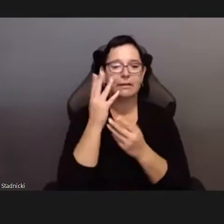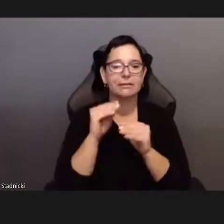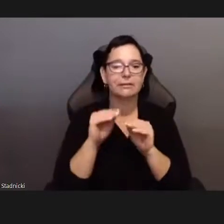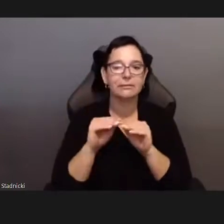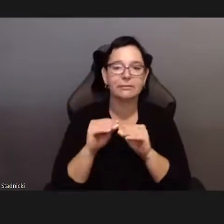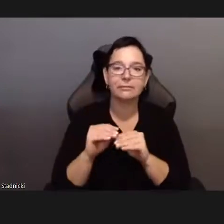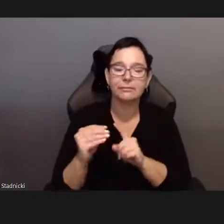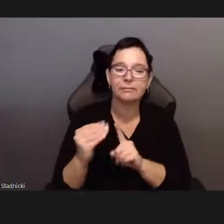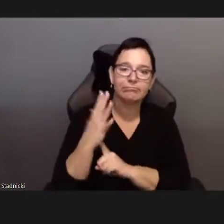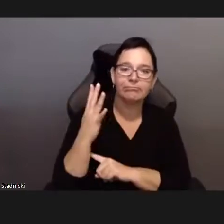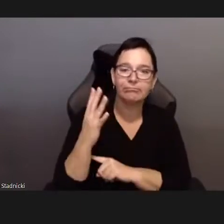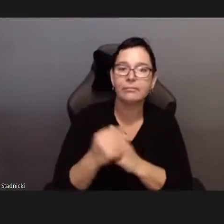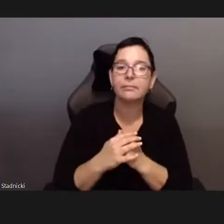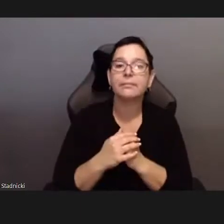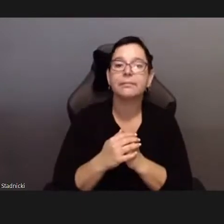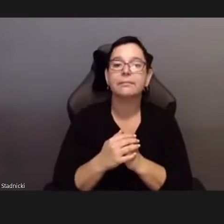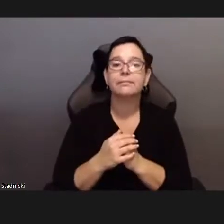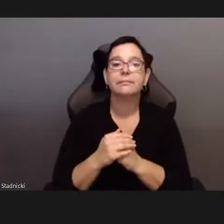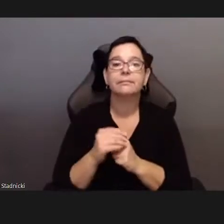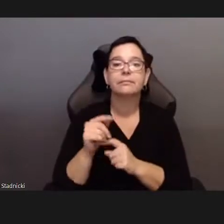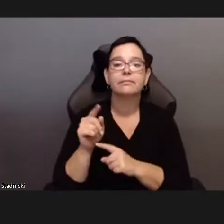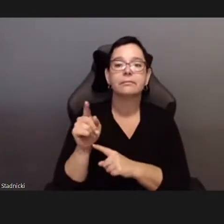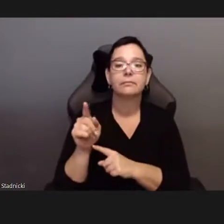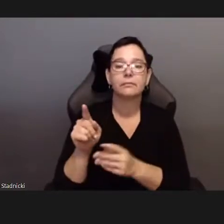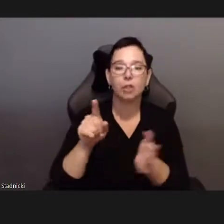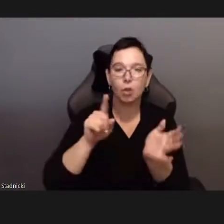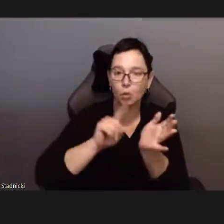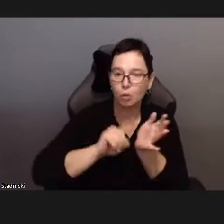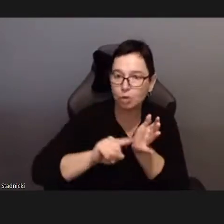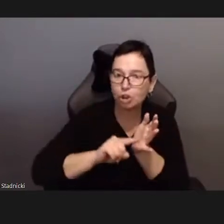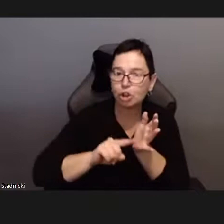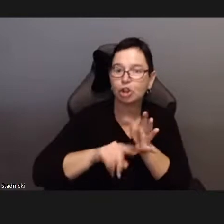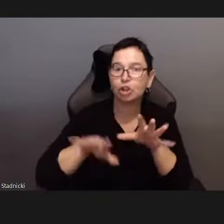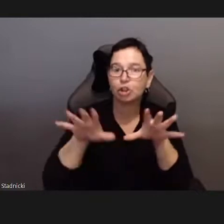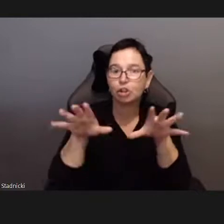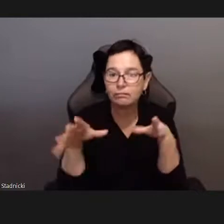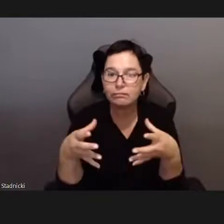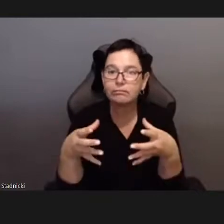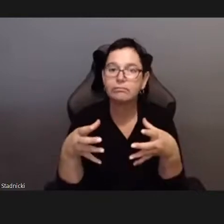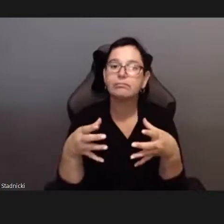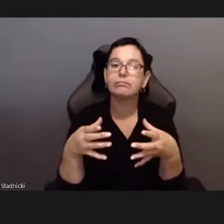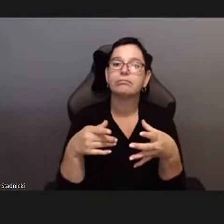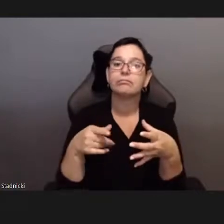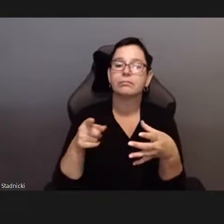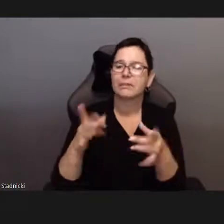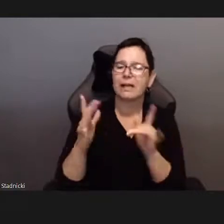She is a professor of media studies at University of Turku, Finland.